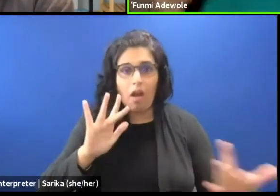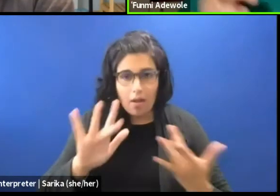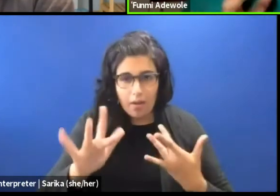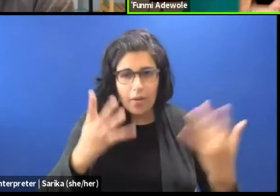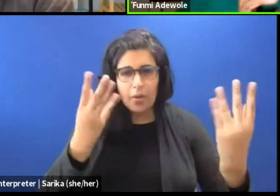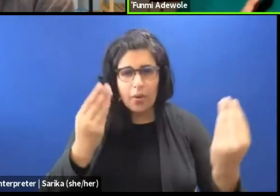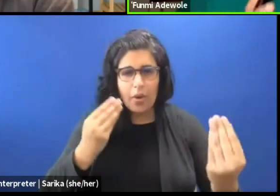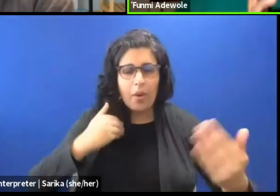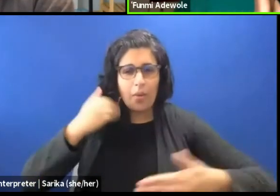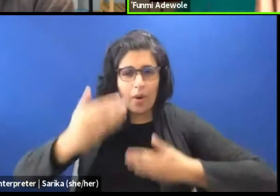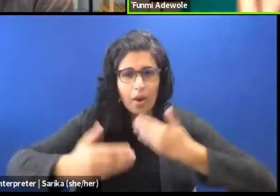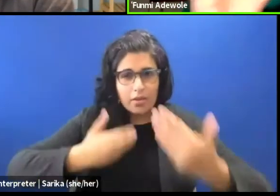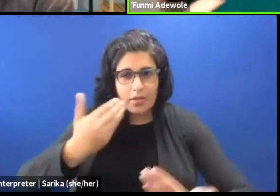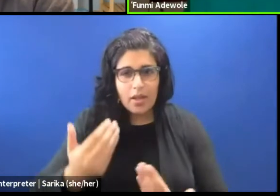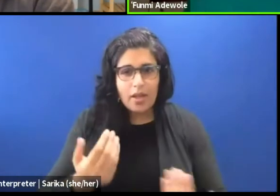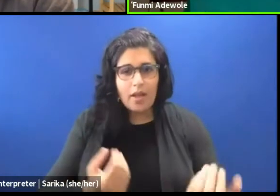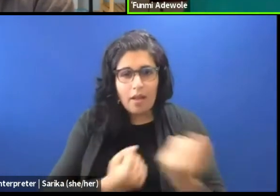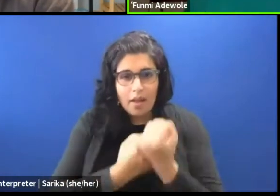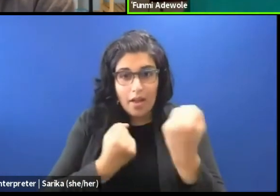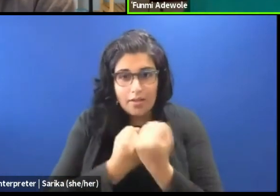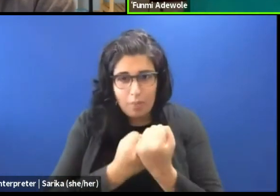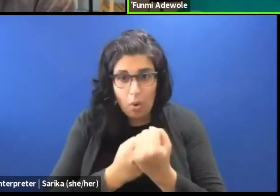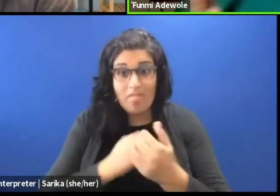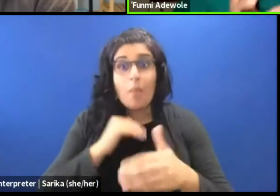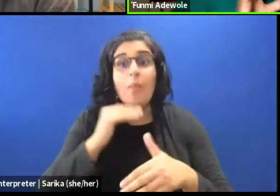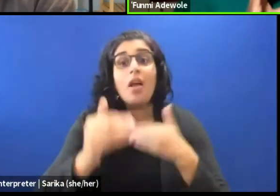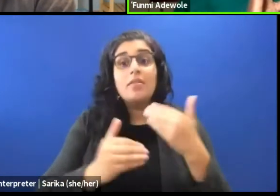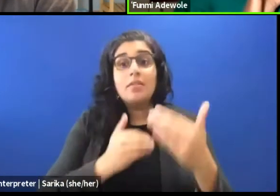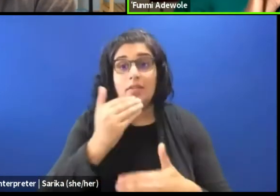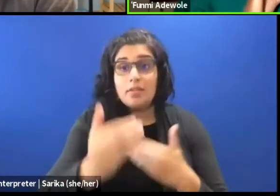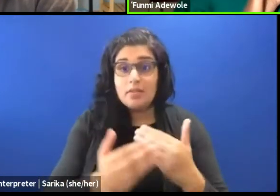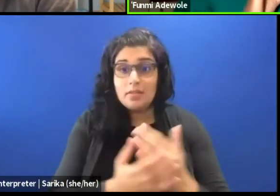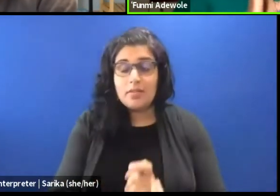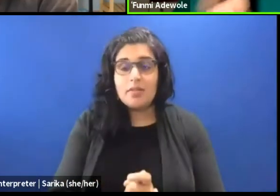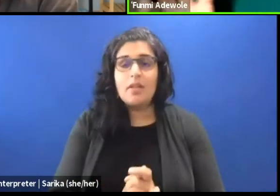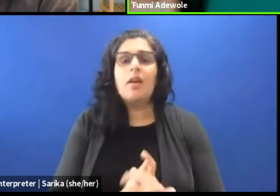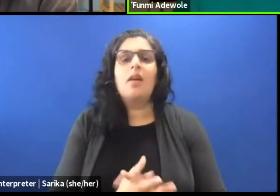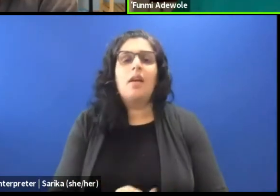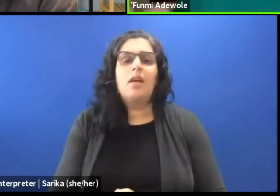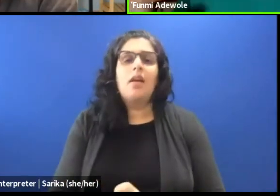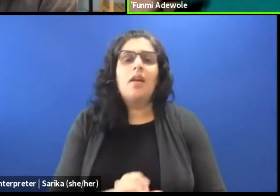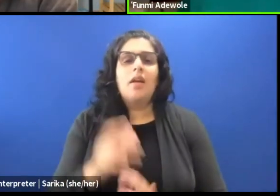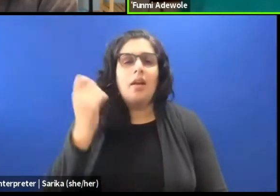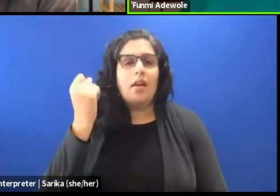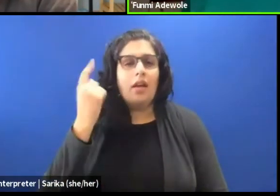to come and support the process. Now, support the process to do what?